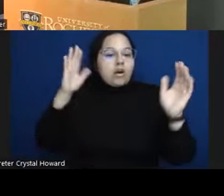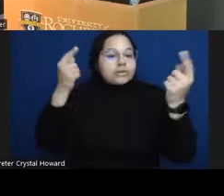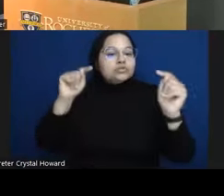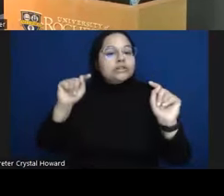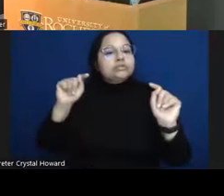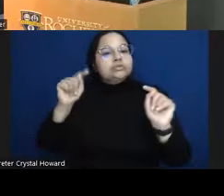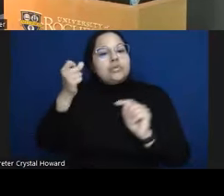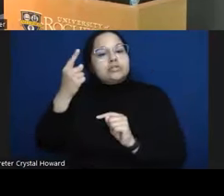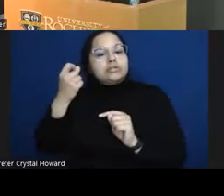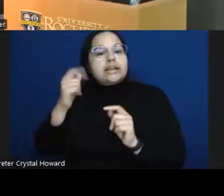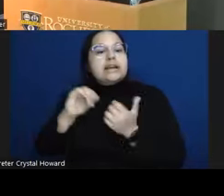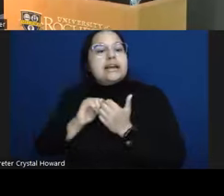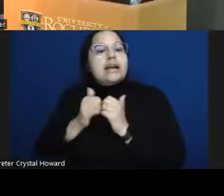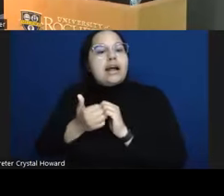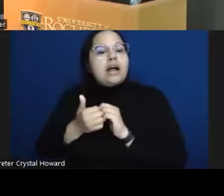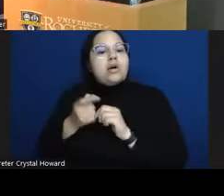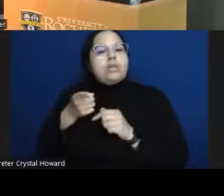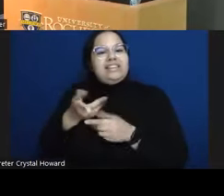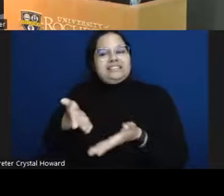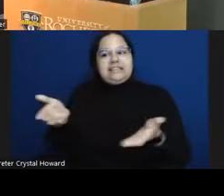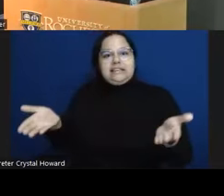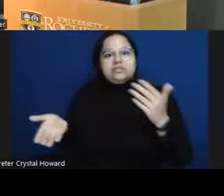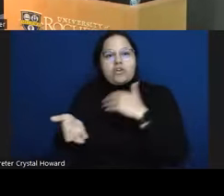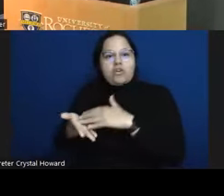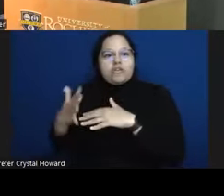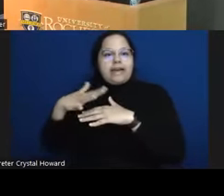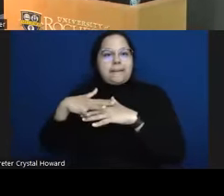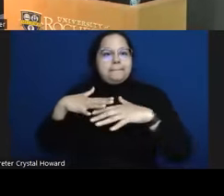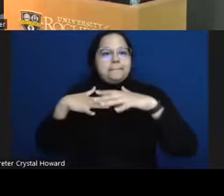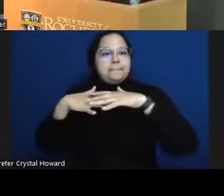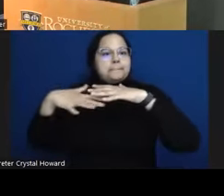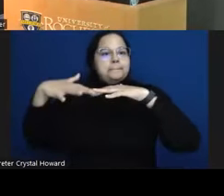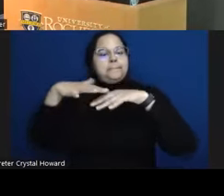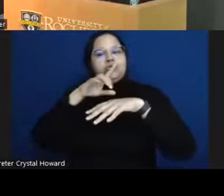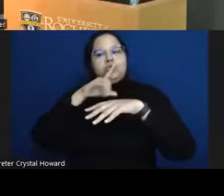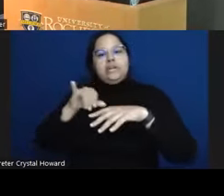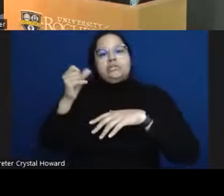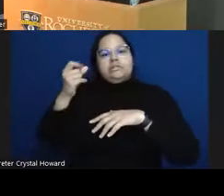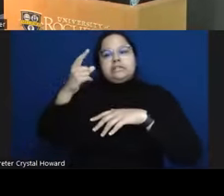overlay to really understand somebody's experience in their cultural environmental context so this is